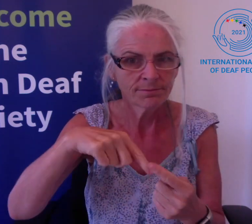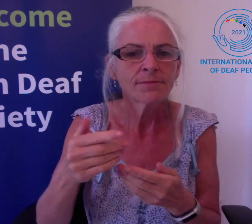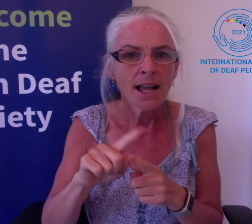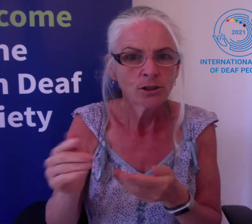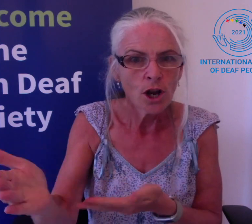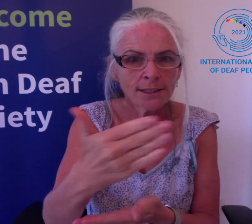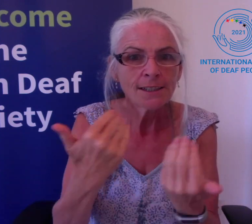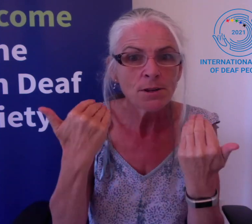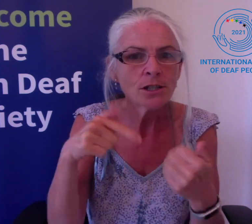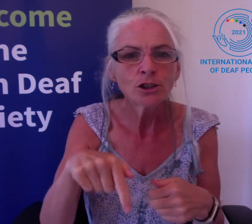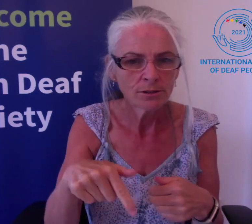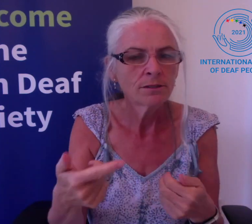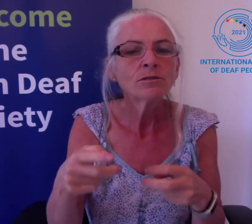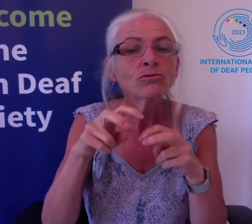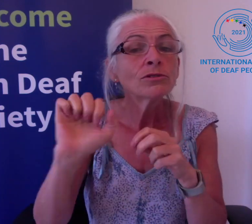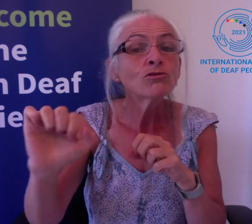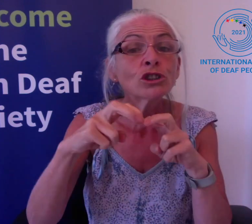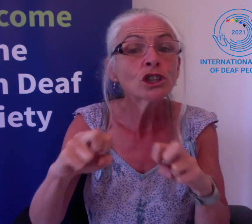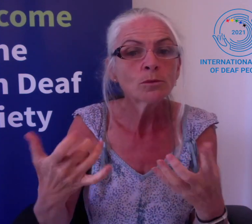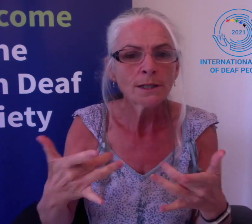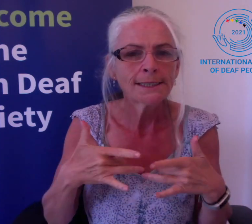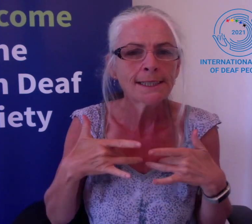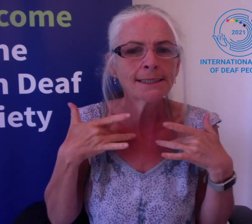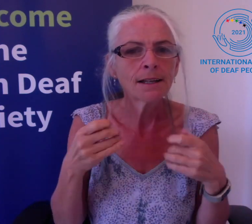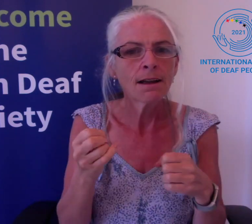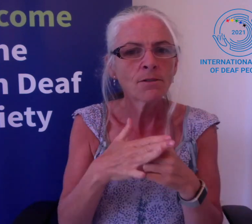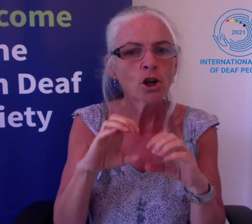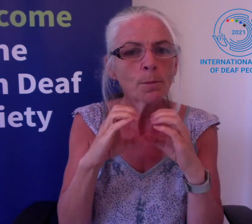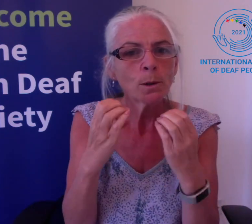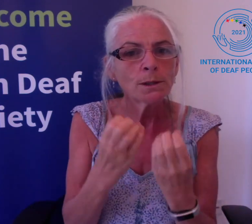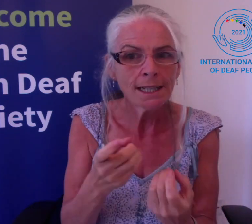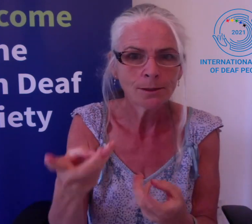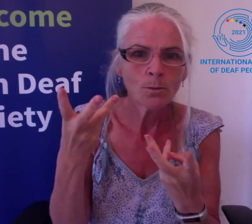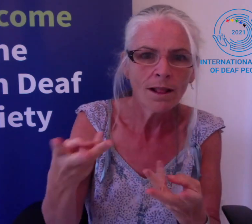The research is entitled, 'A Sense of Community', and here's a short summary of what he found.